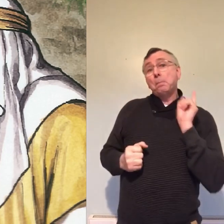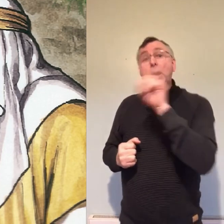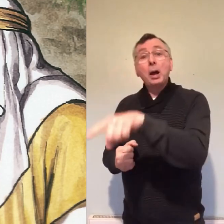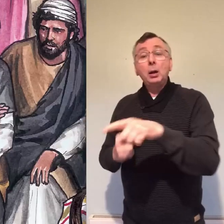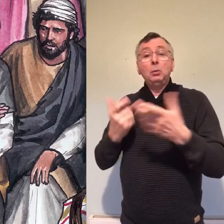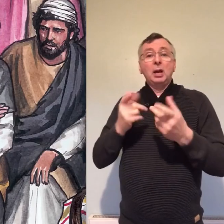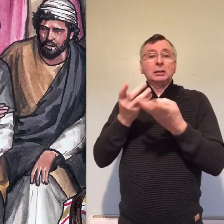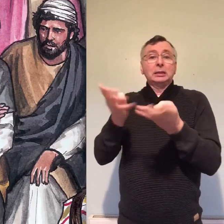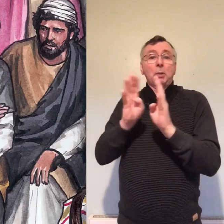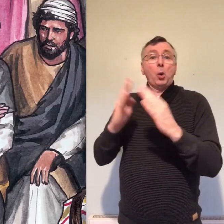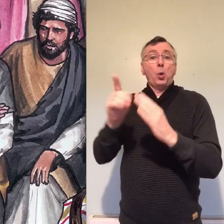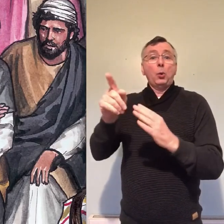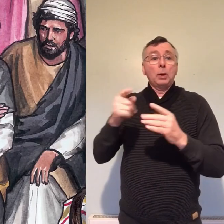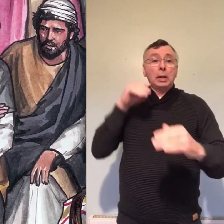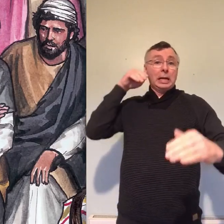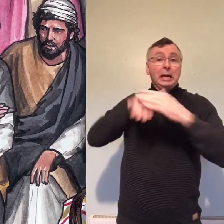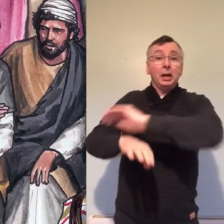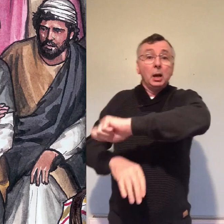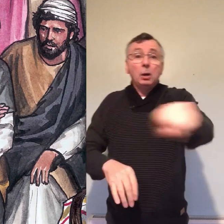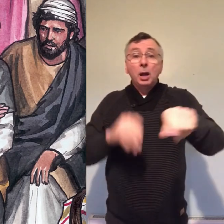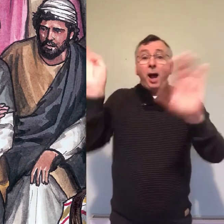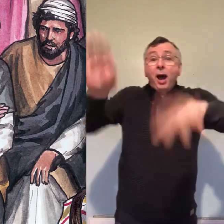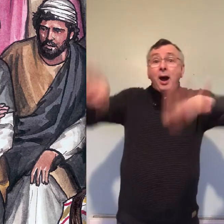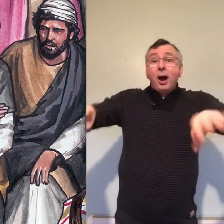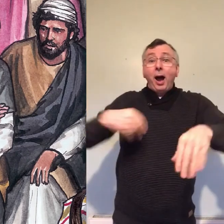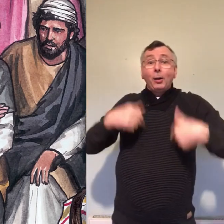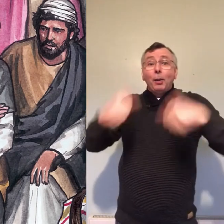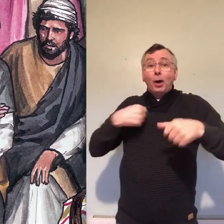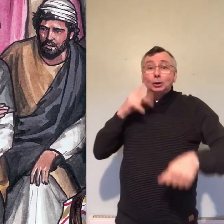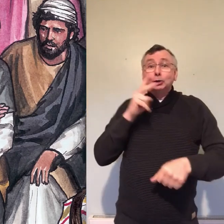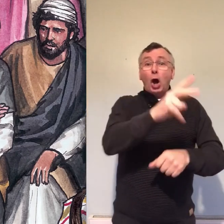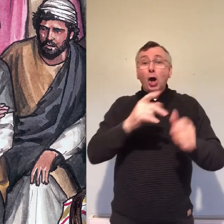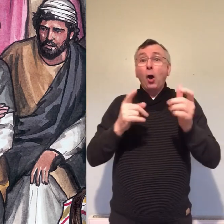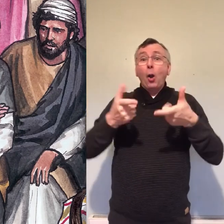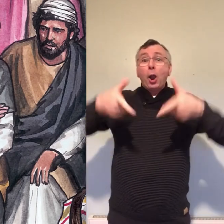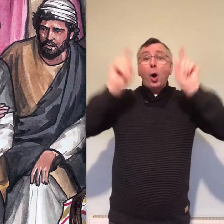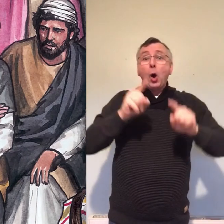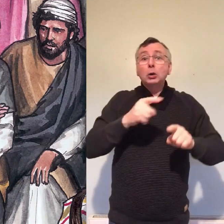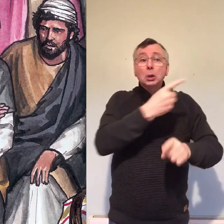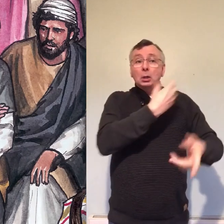news and she broke into the room and said I've seen the Lord and she told